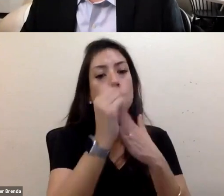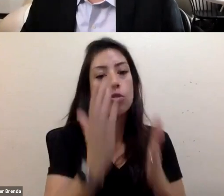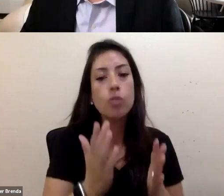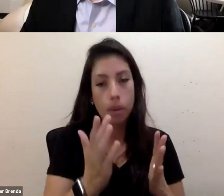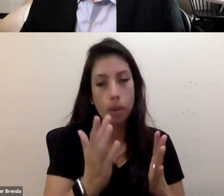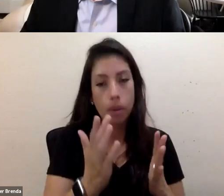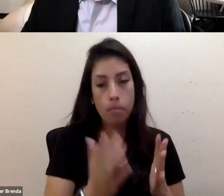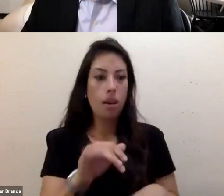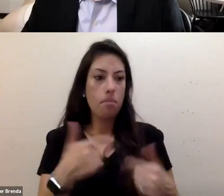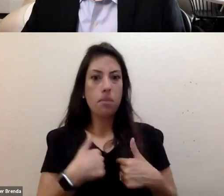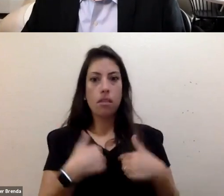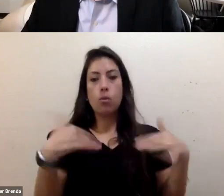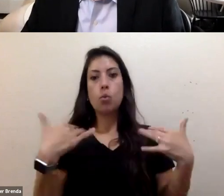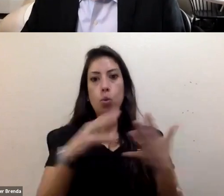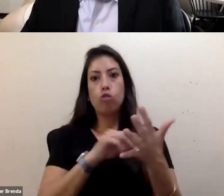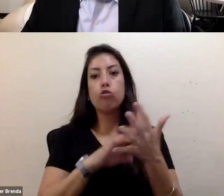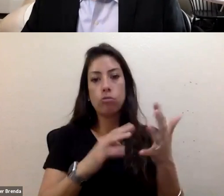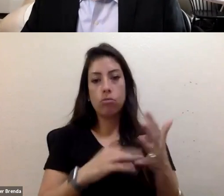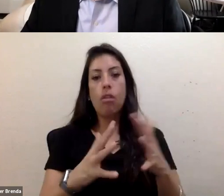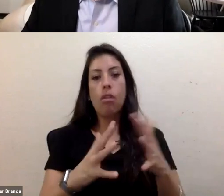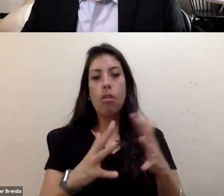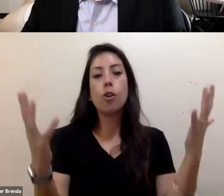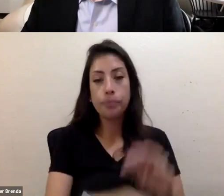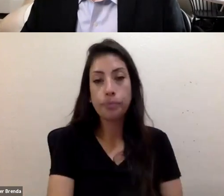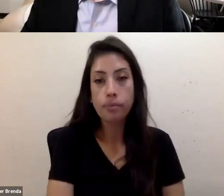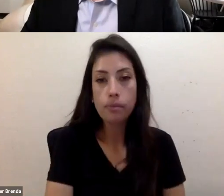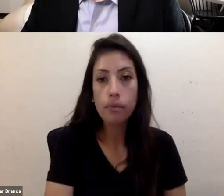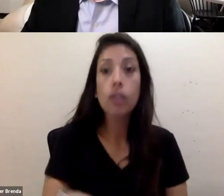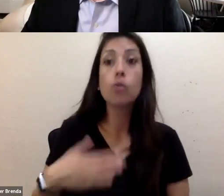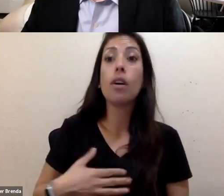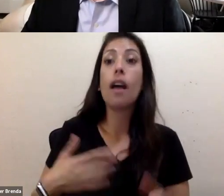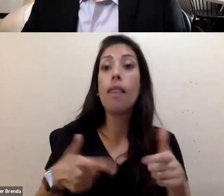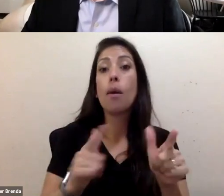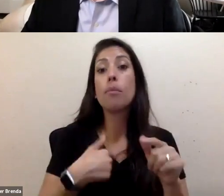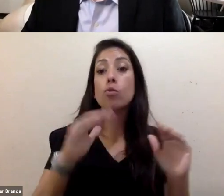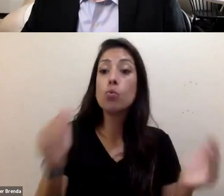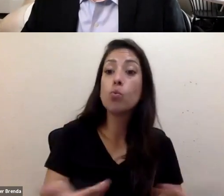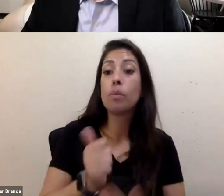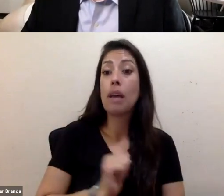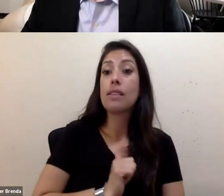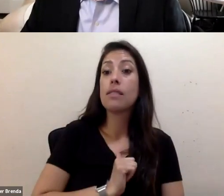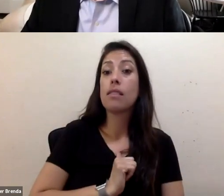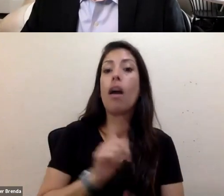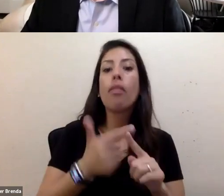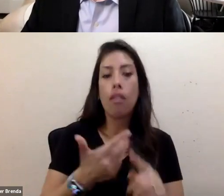have learned so much. Let me please introduce myself and then I will come around to each of the panelists